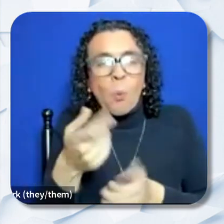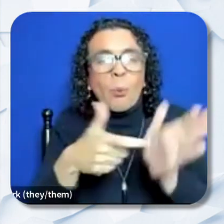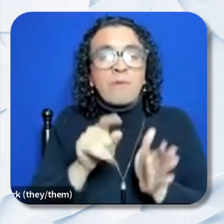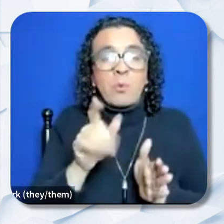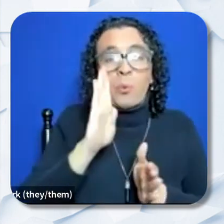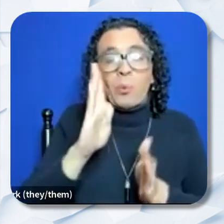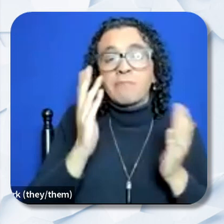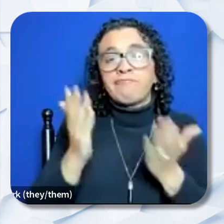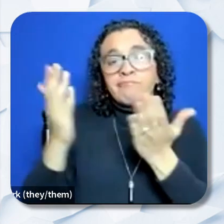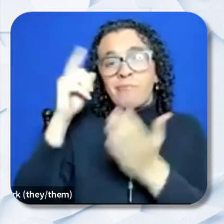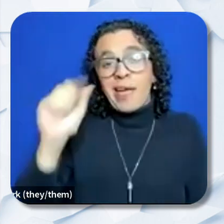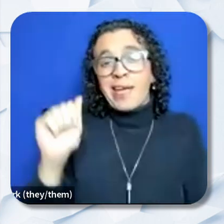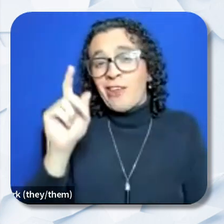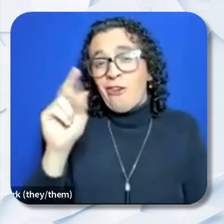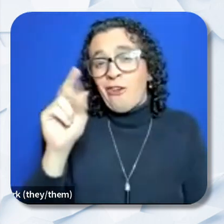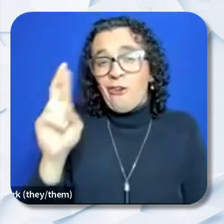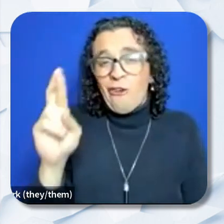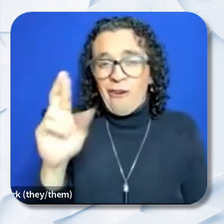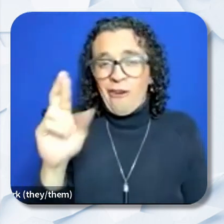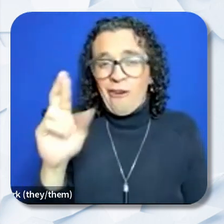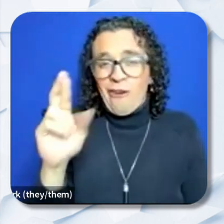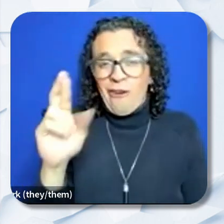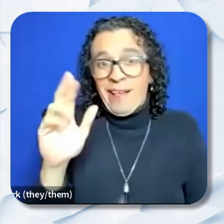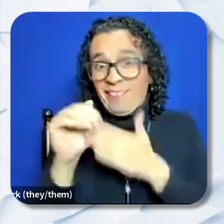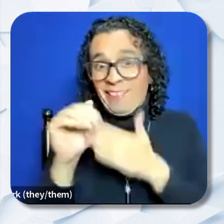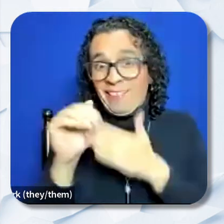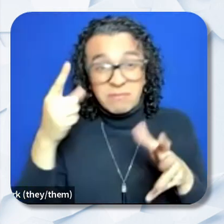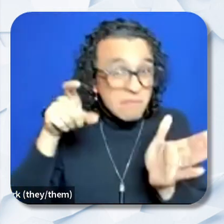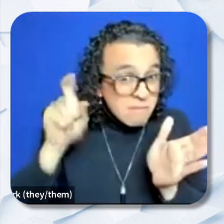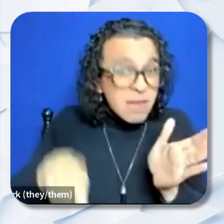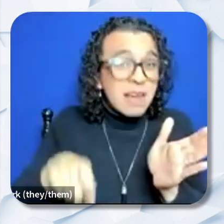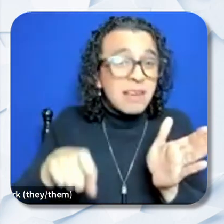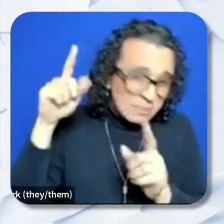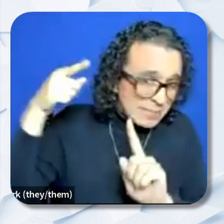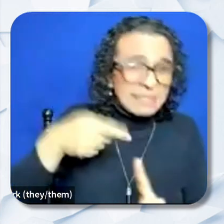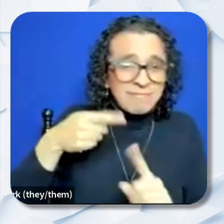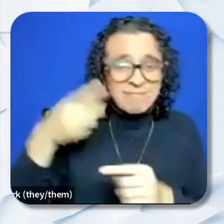ADR Lead. but I do not believe that they have to specifically be in your geographic area?